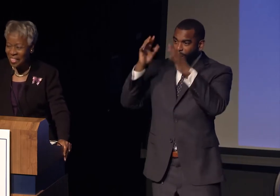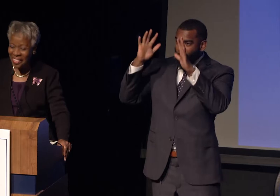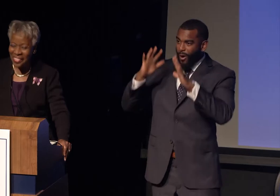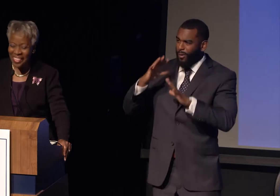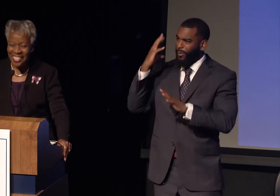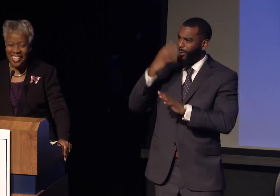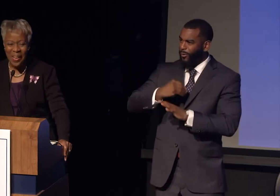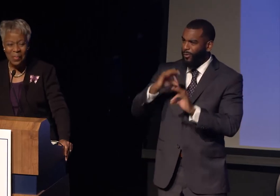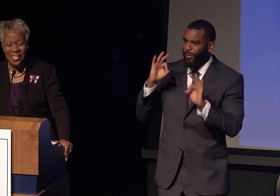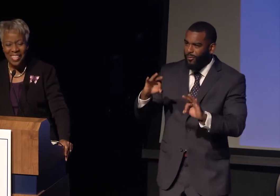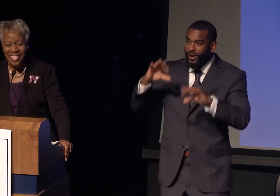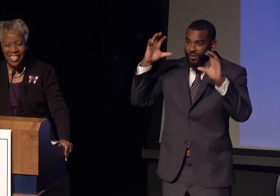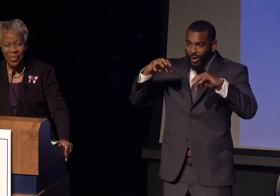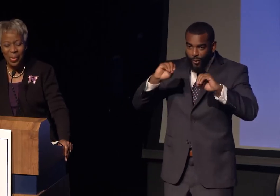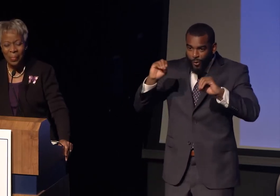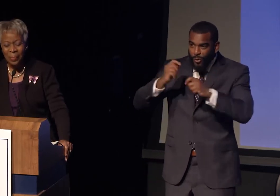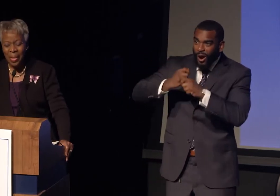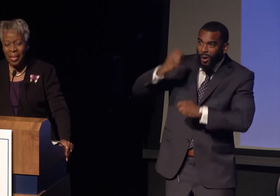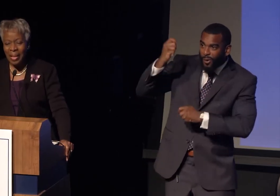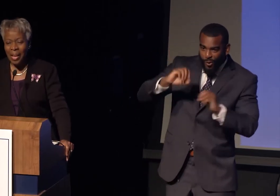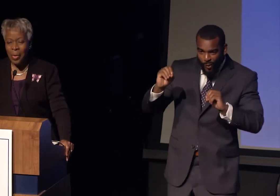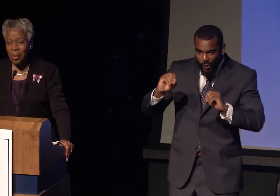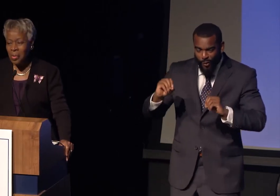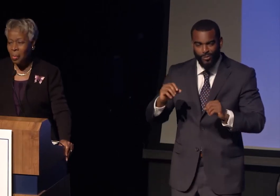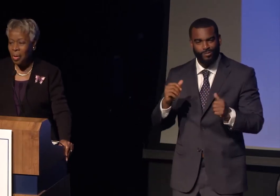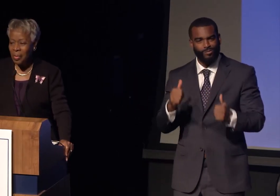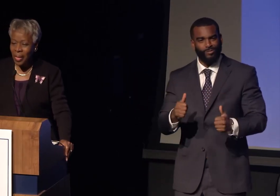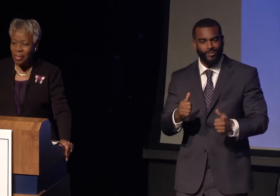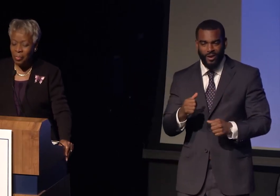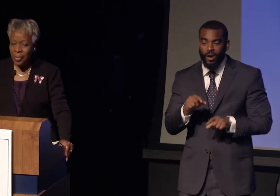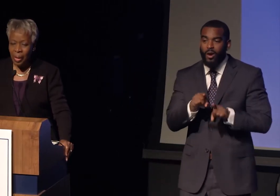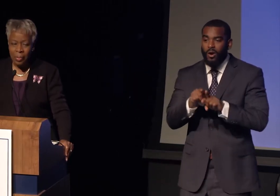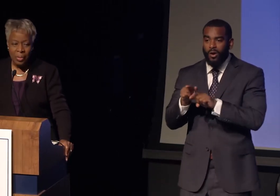running across the campus, et cetera. We also want to thank them for the opportunity for us